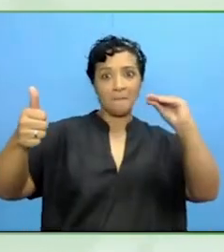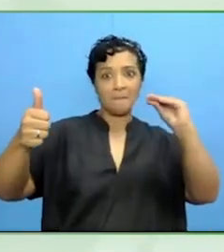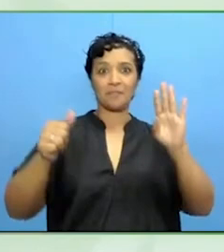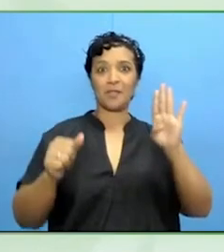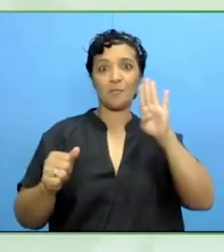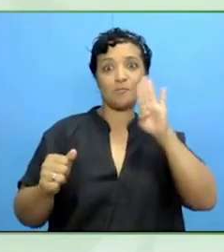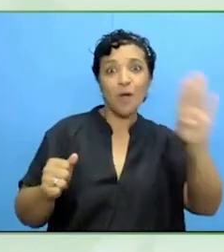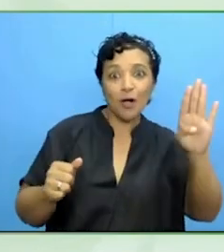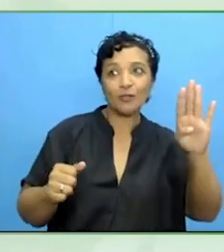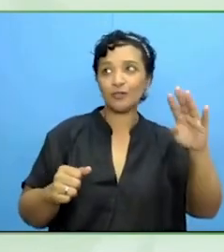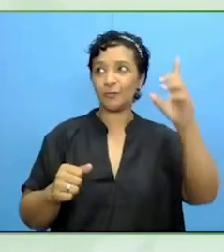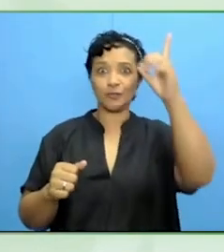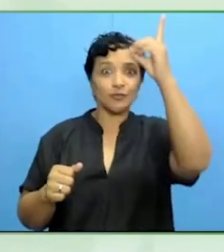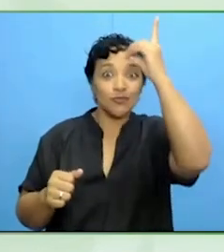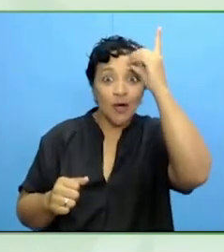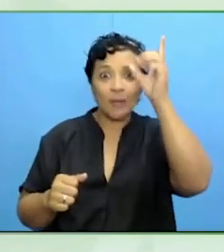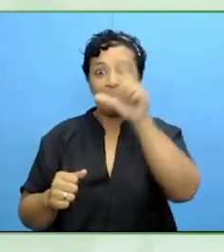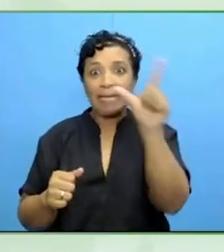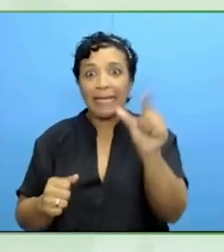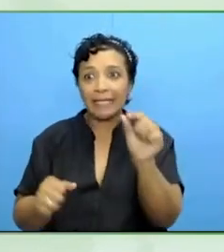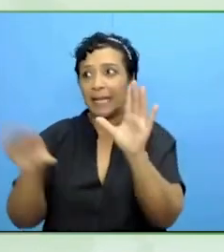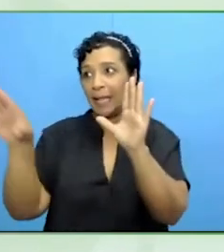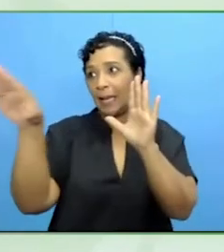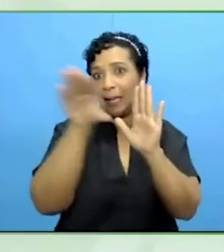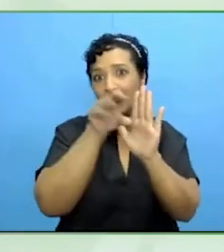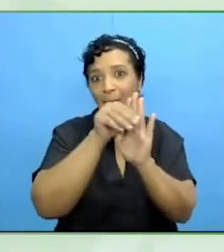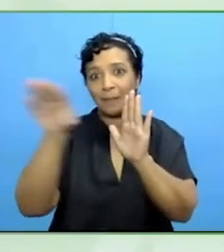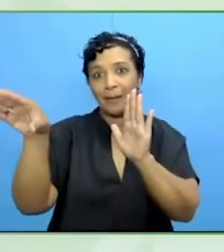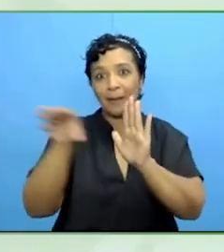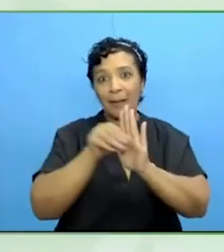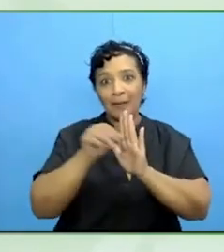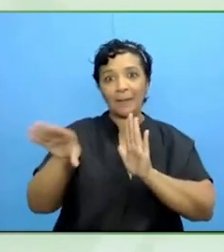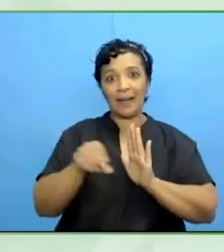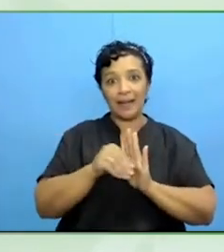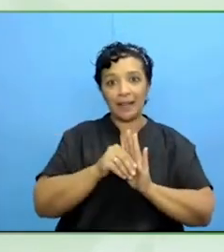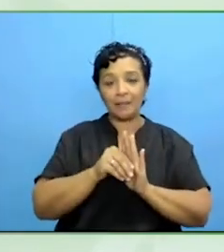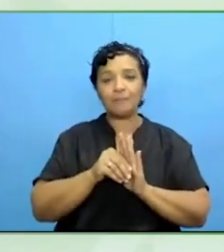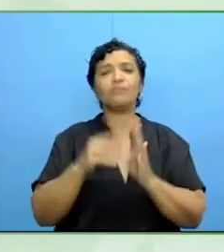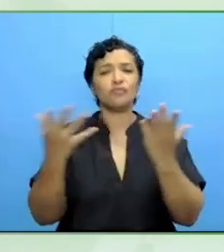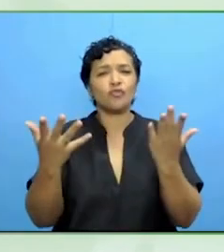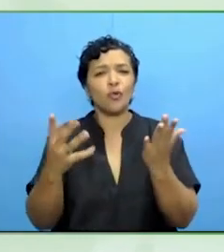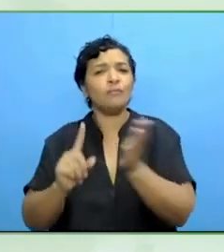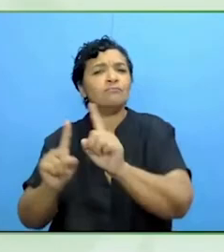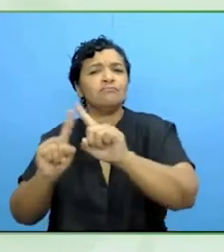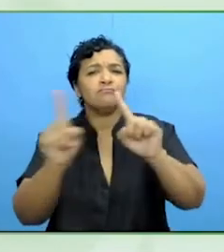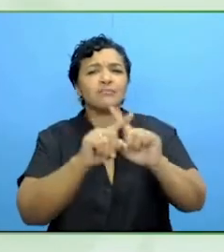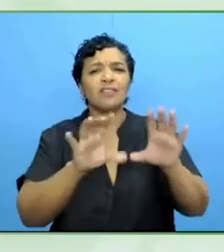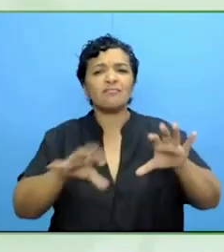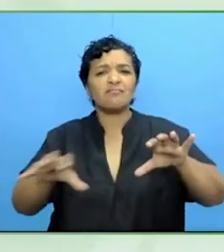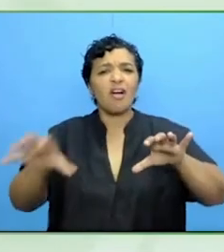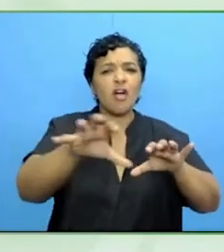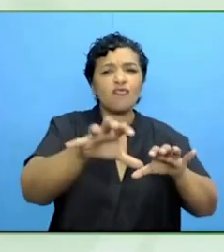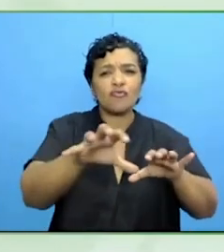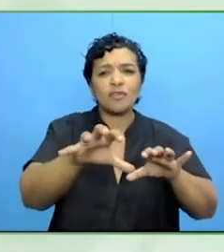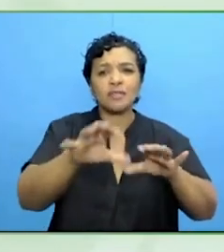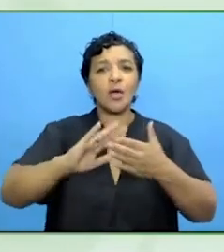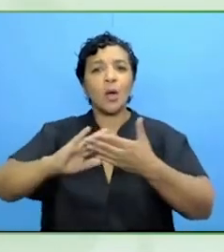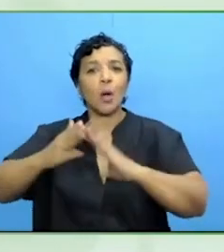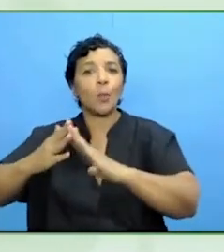The community of practice is about exchanging these models and exchanging what we can learn from one another and having a real